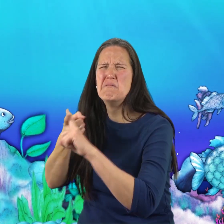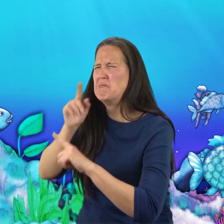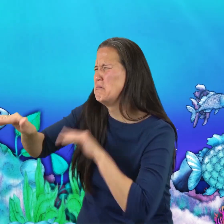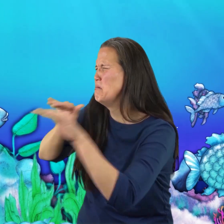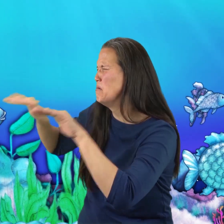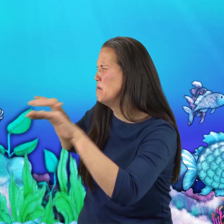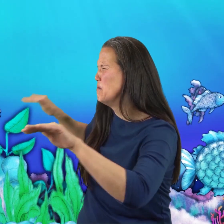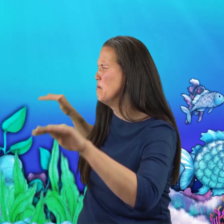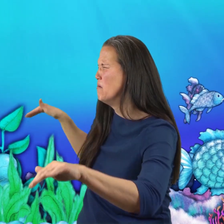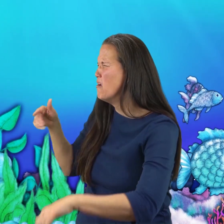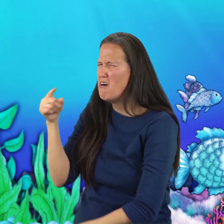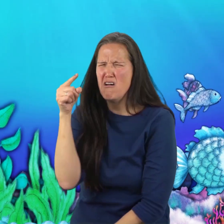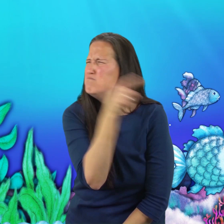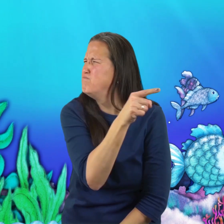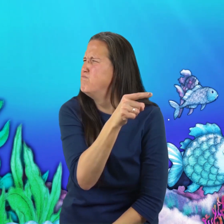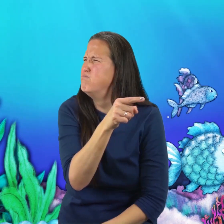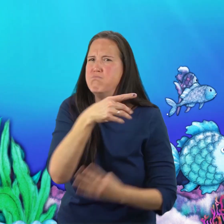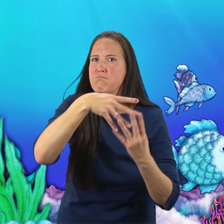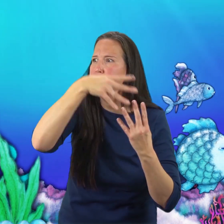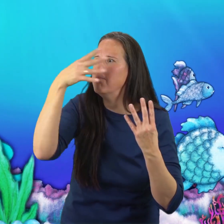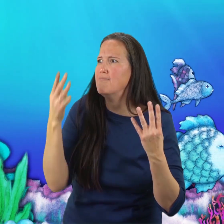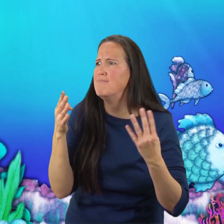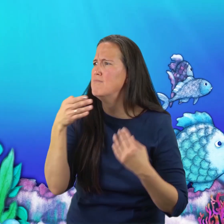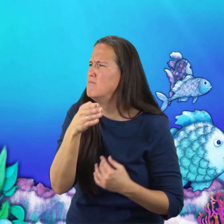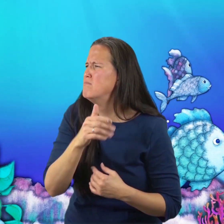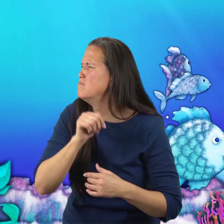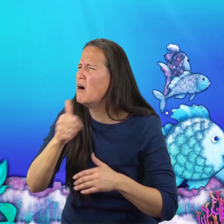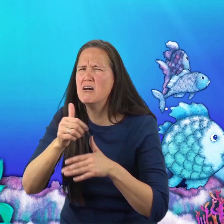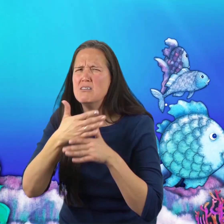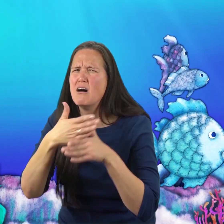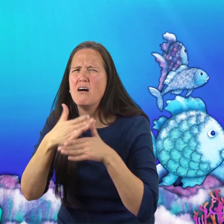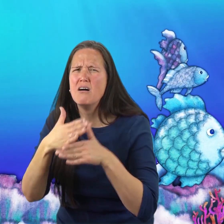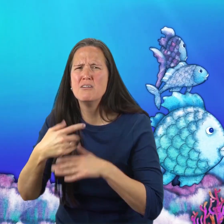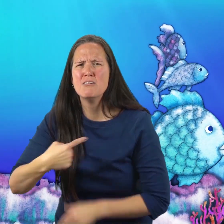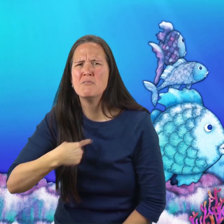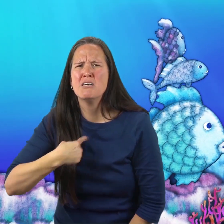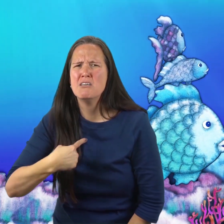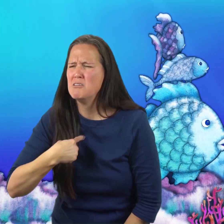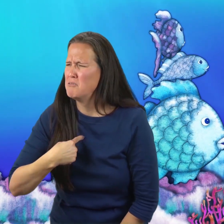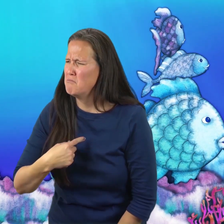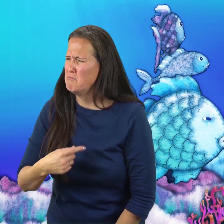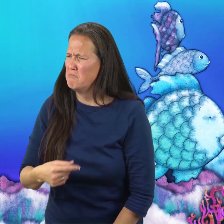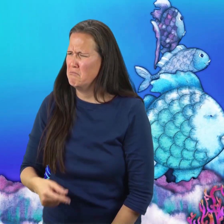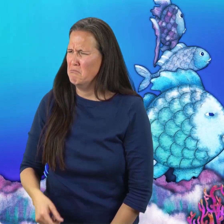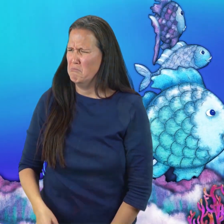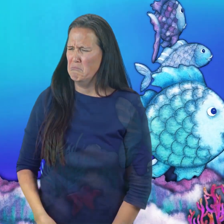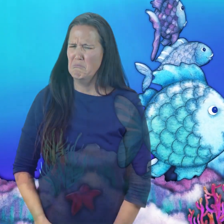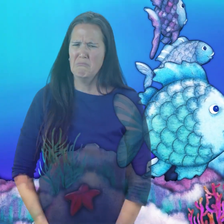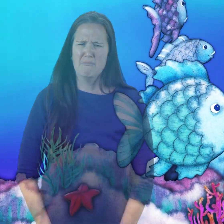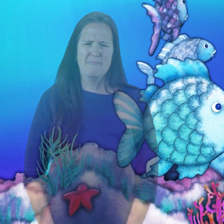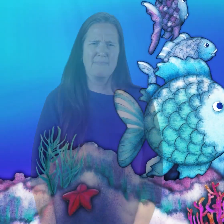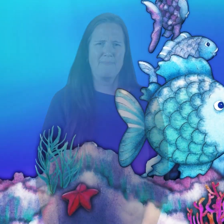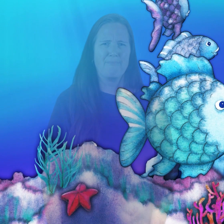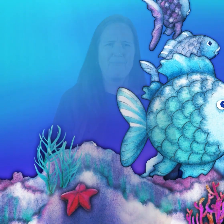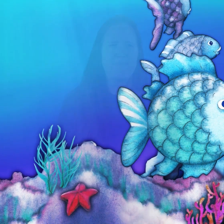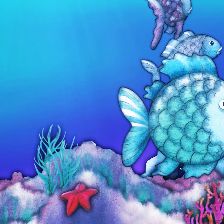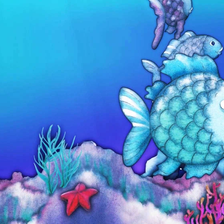From then on, no one would have anything to do with the Rainbow Fish. They turned away when he swam by.